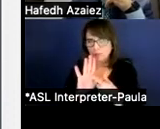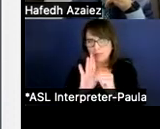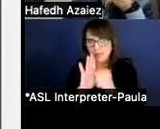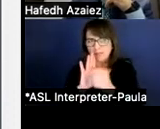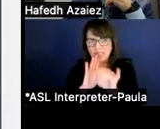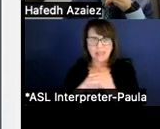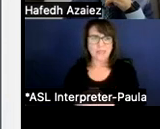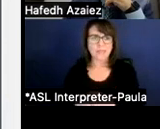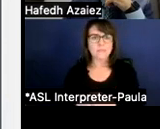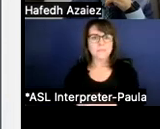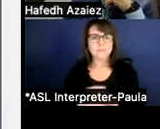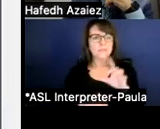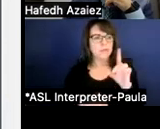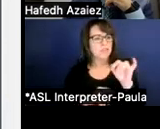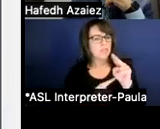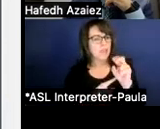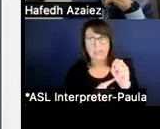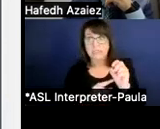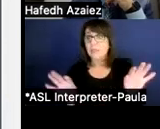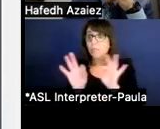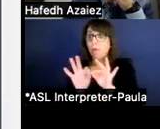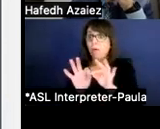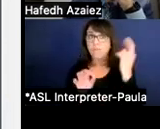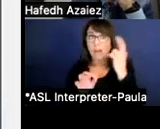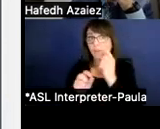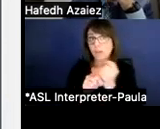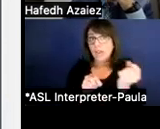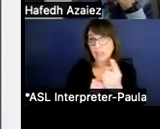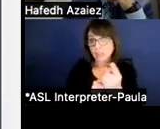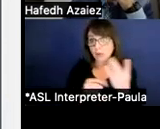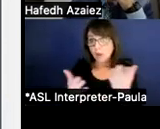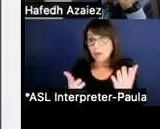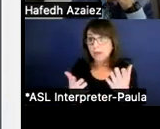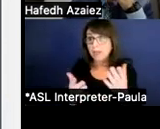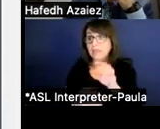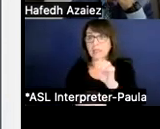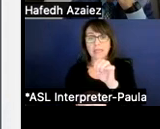A major factor in creating the budget for next year is the ESSER funding cliff. As you all recall,